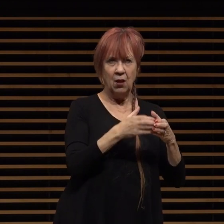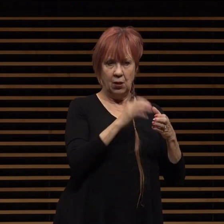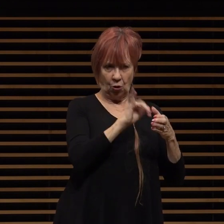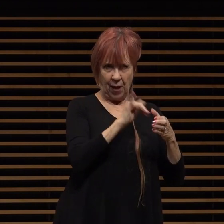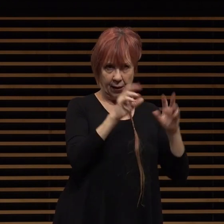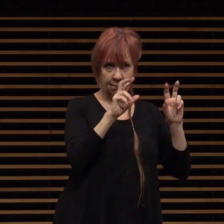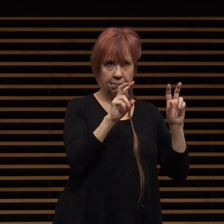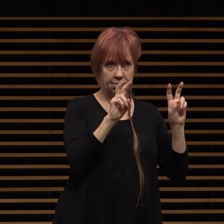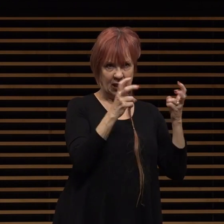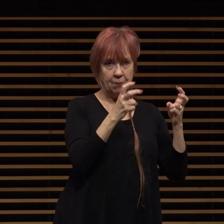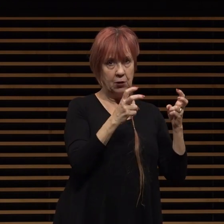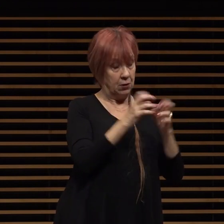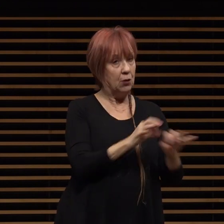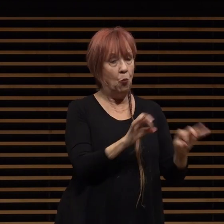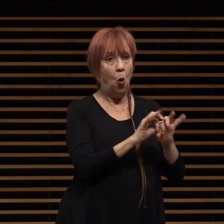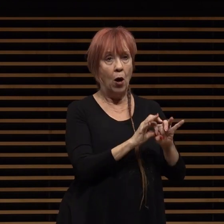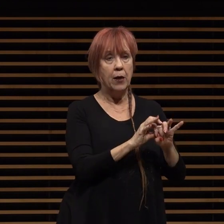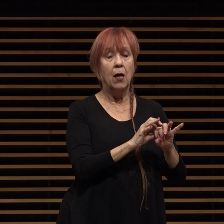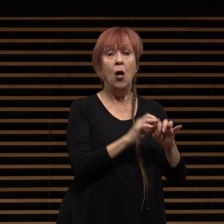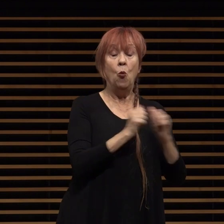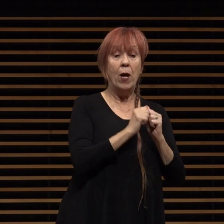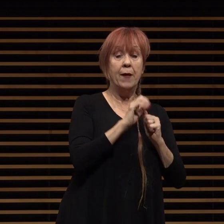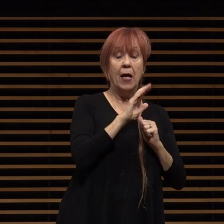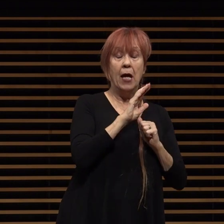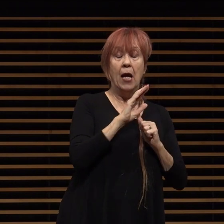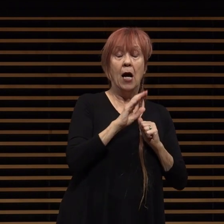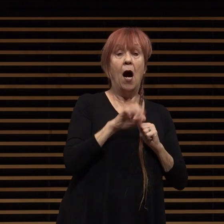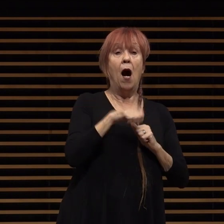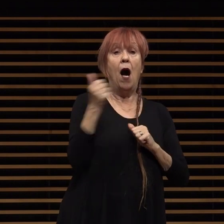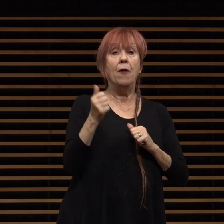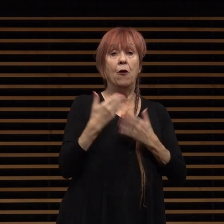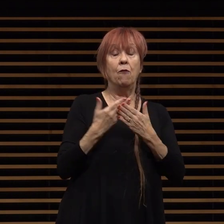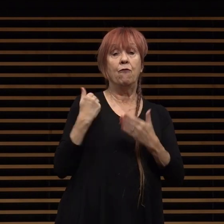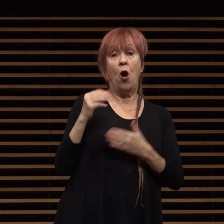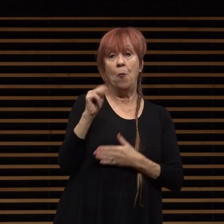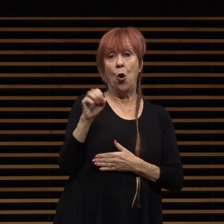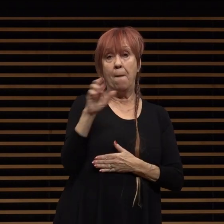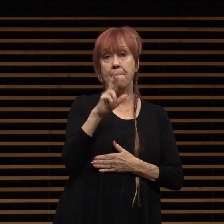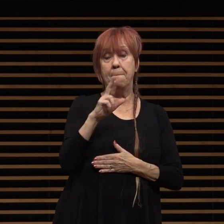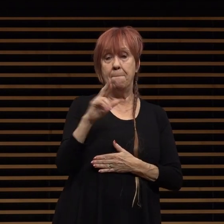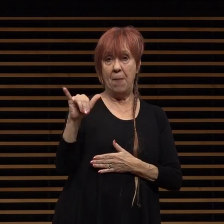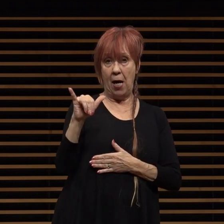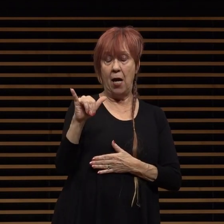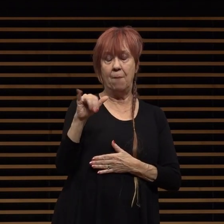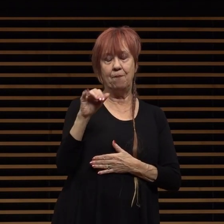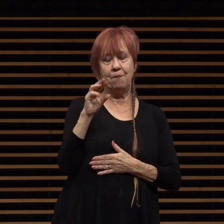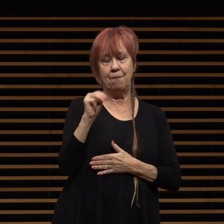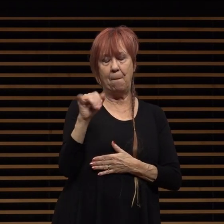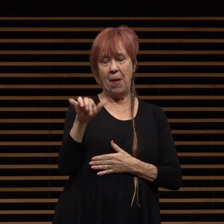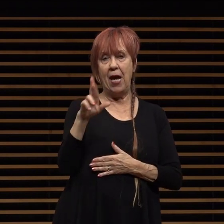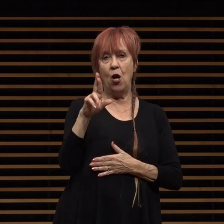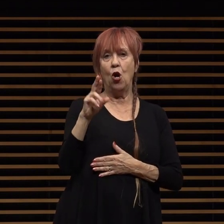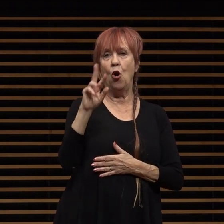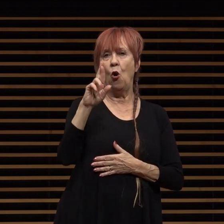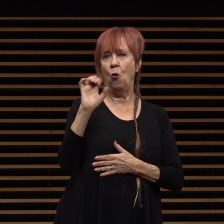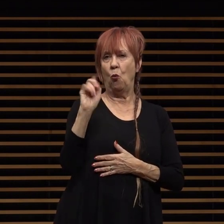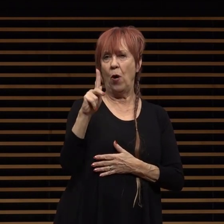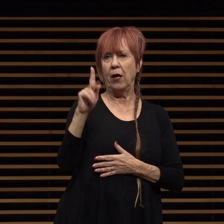with the advice and guidance of another former mayor rick cole who serves as my housing